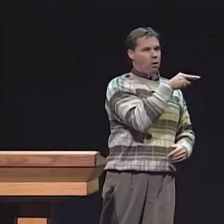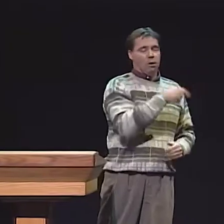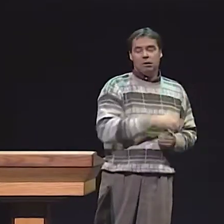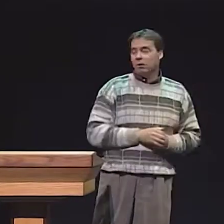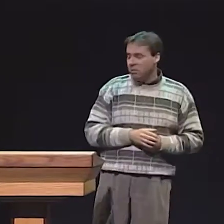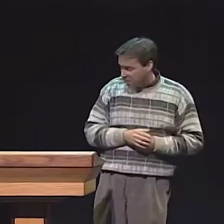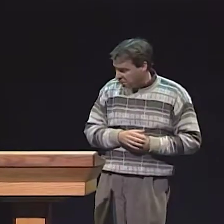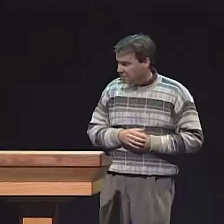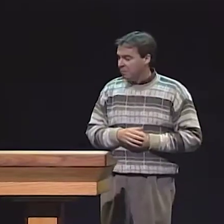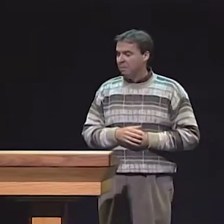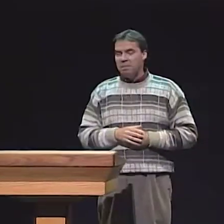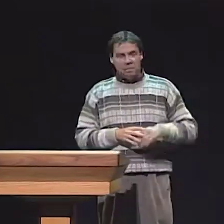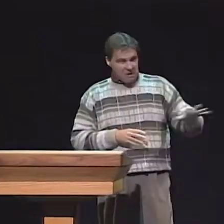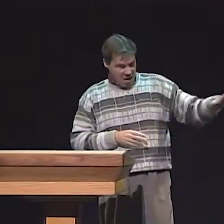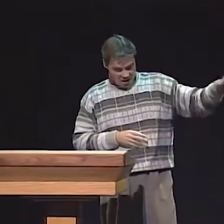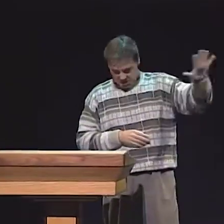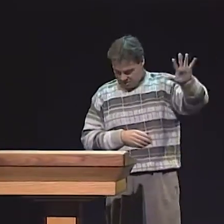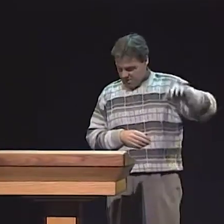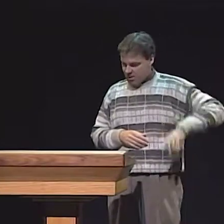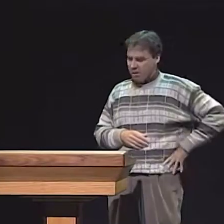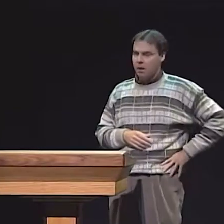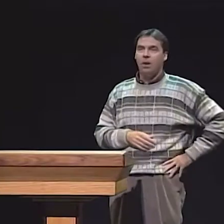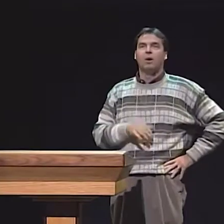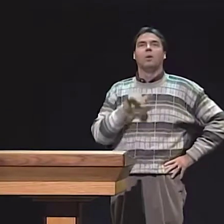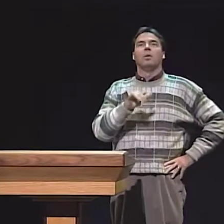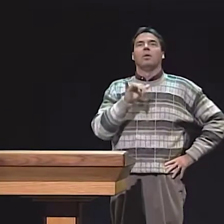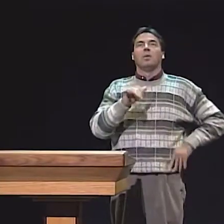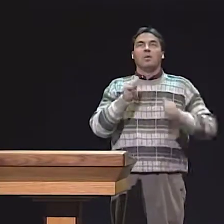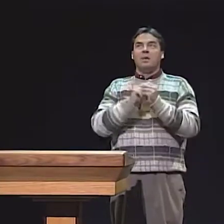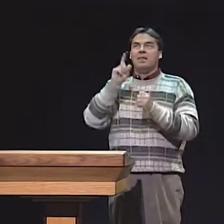OR WERE MORE SIMPLE AND PLAIN.